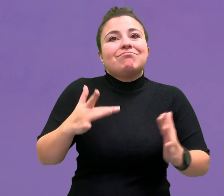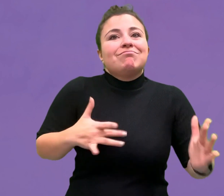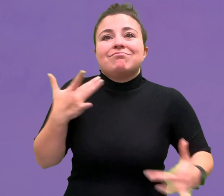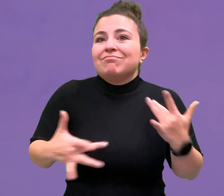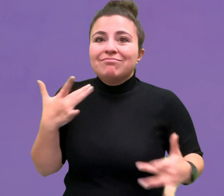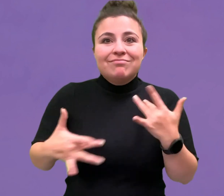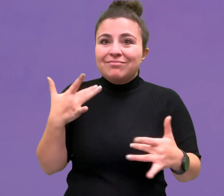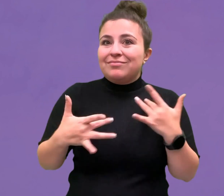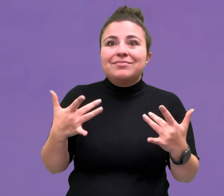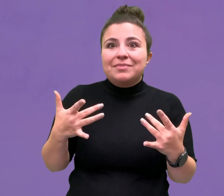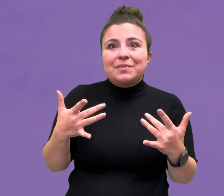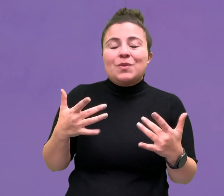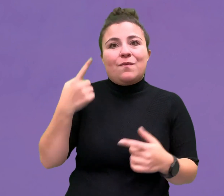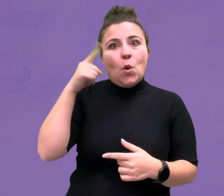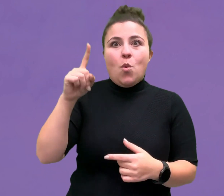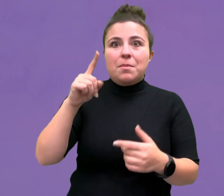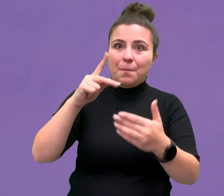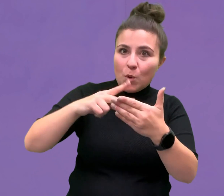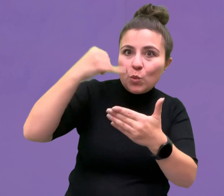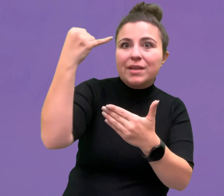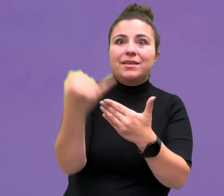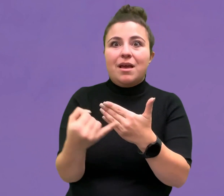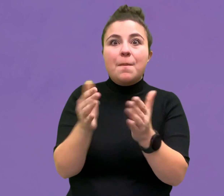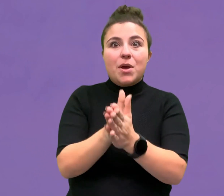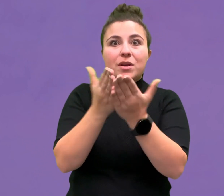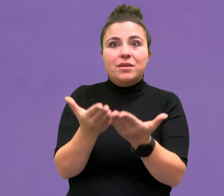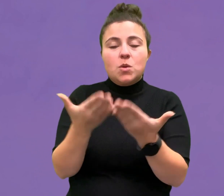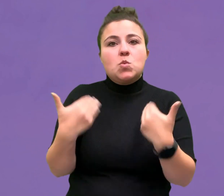I am very excited about this project.